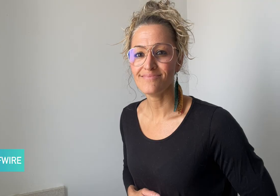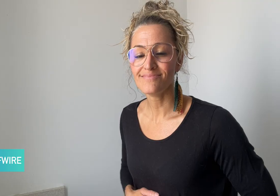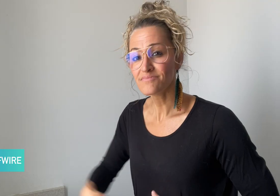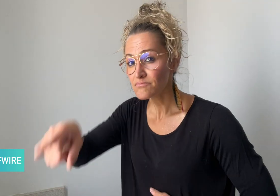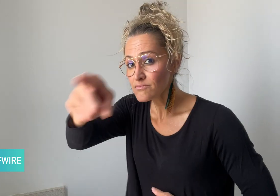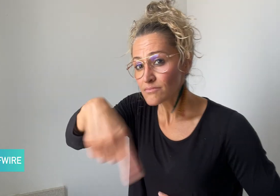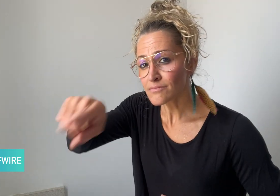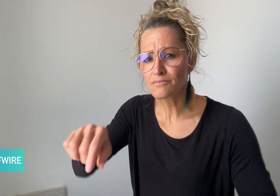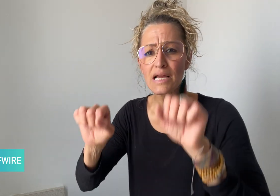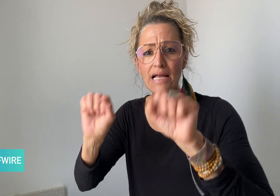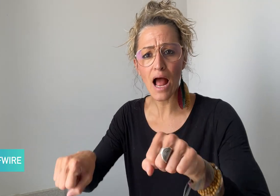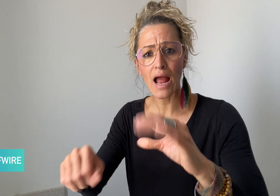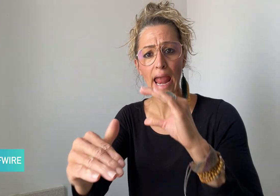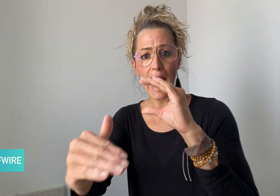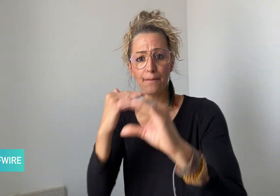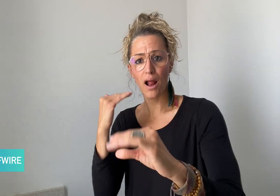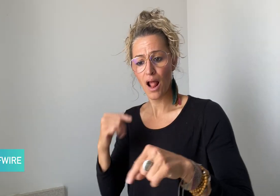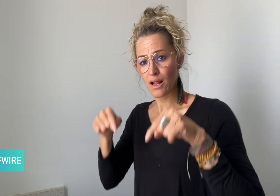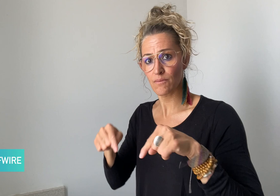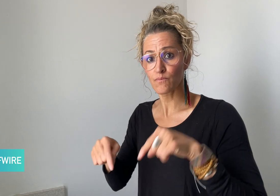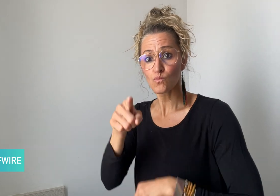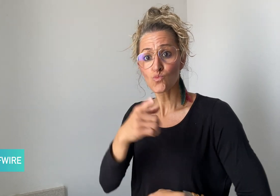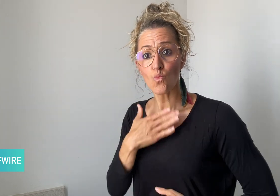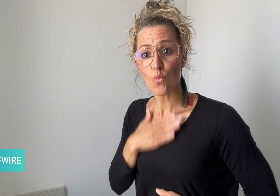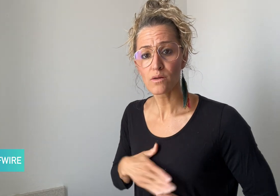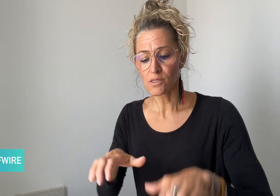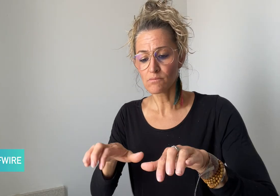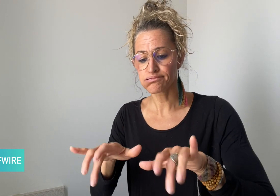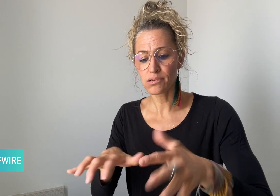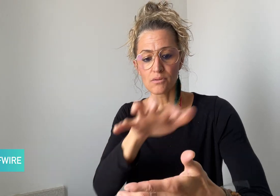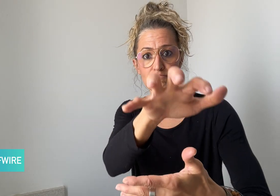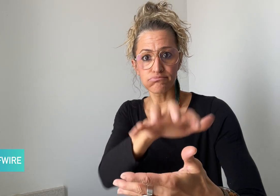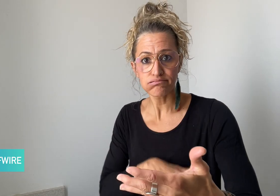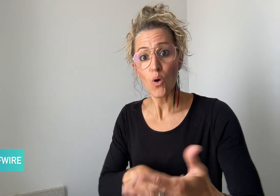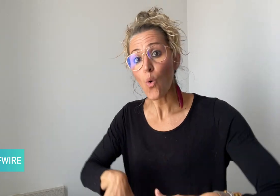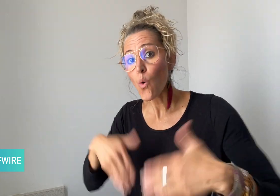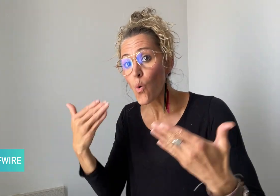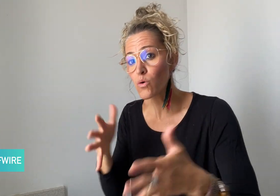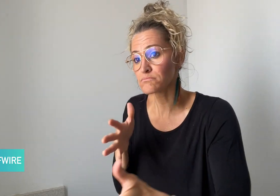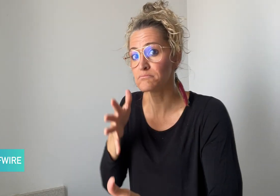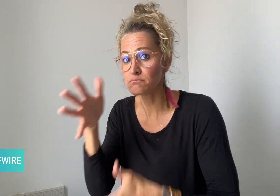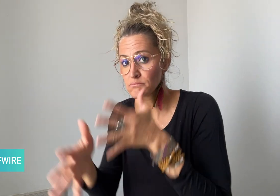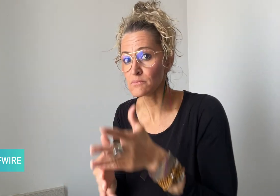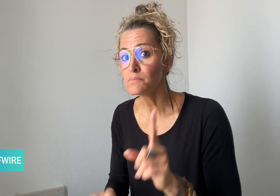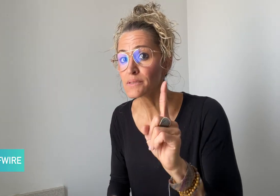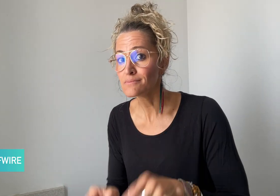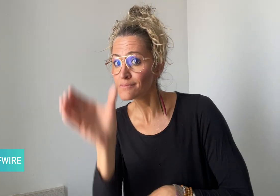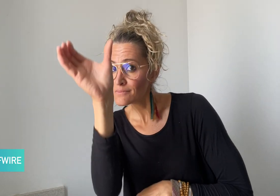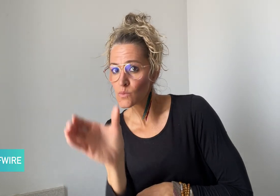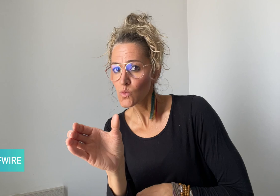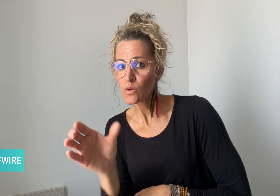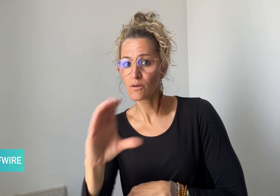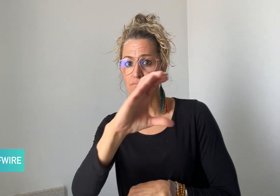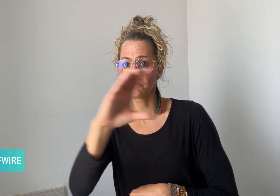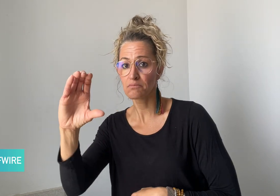You can email your text or video comments